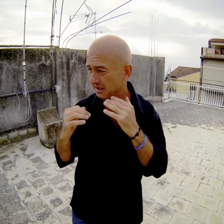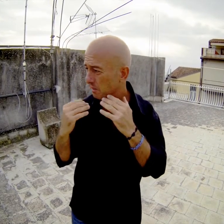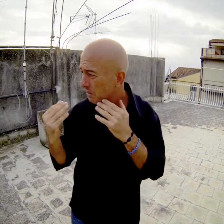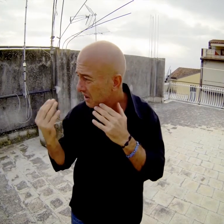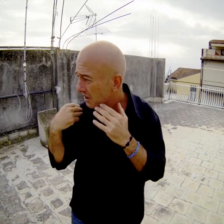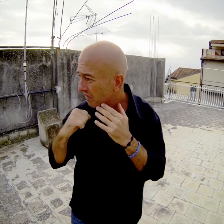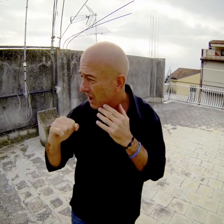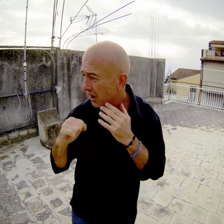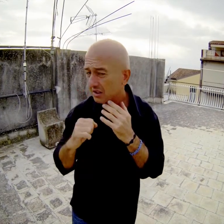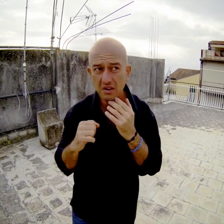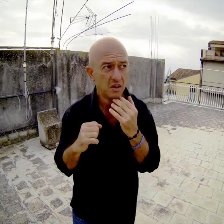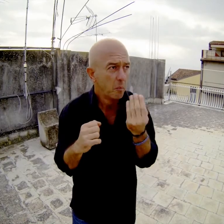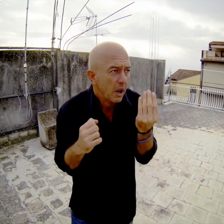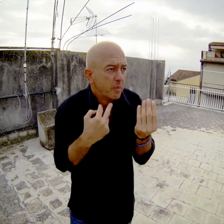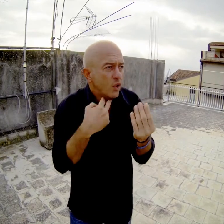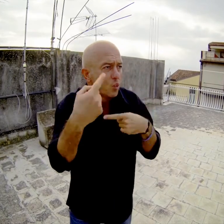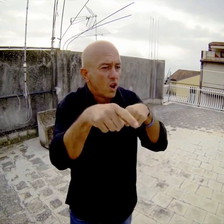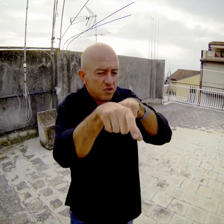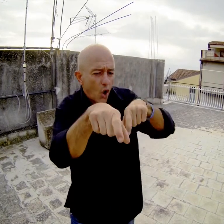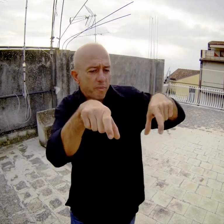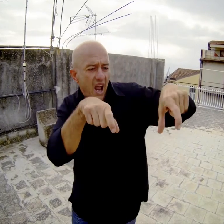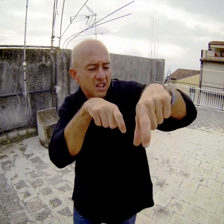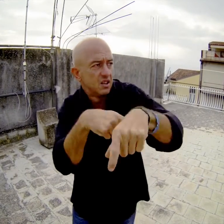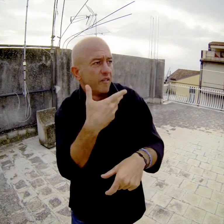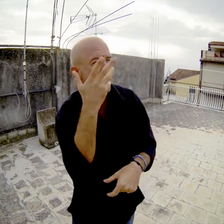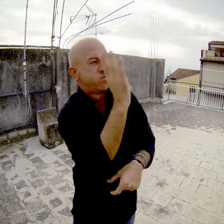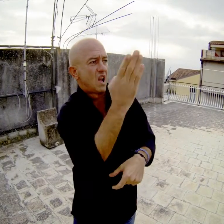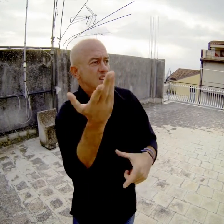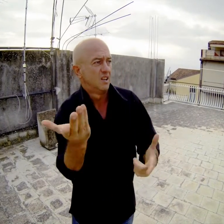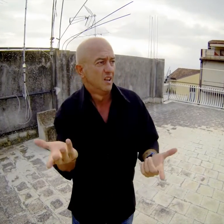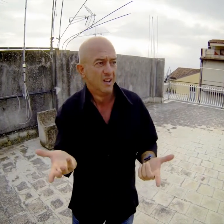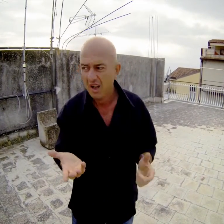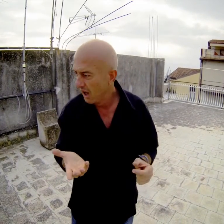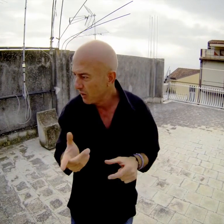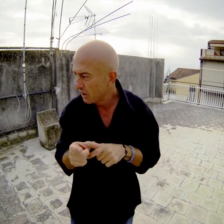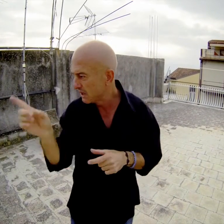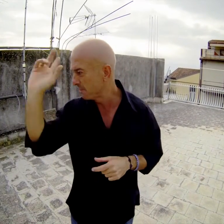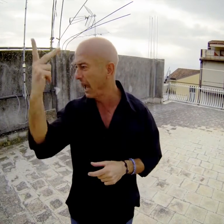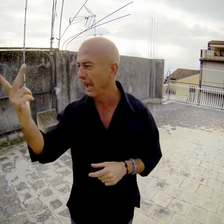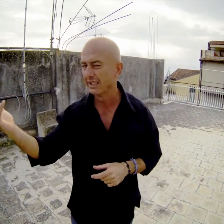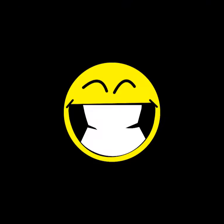because you asked me to go faster and faster? like why? I wanted you to pass the wheel and win. man: you are crazy!